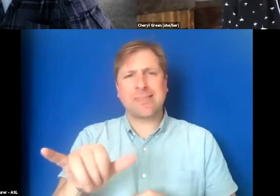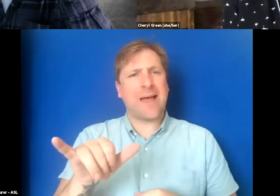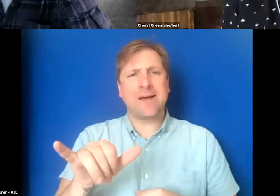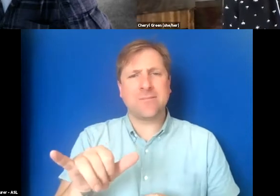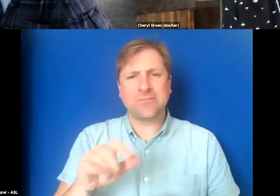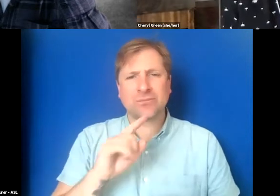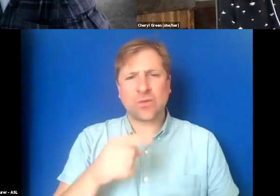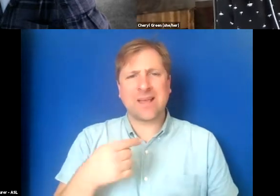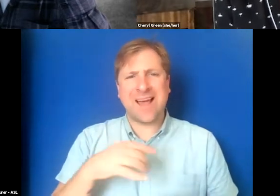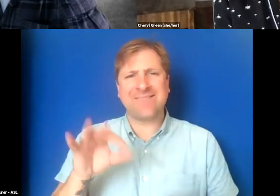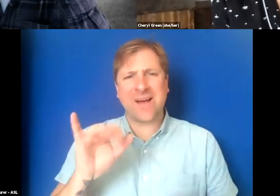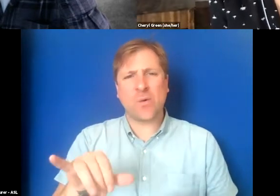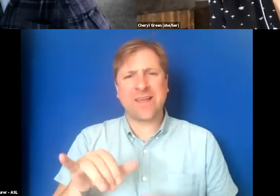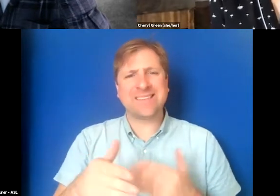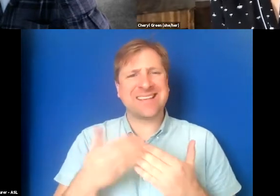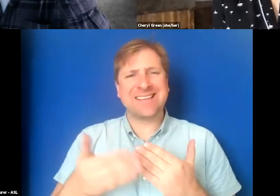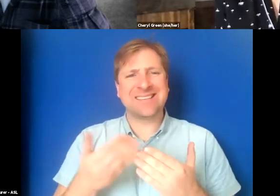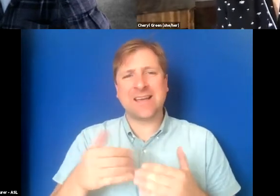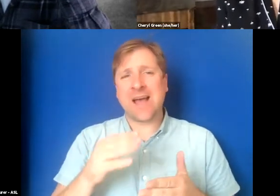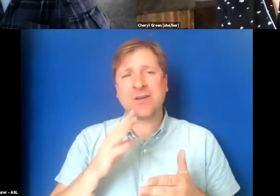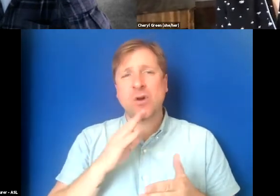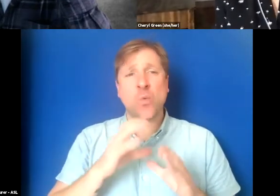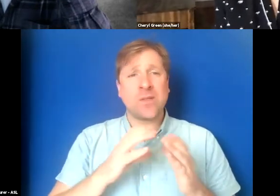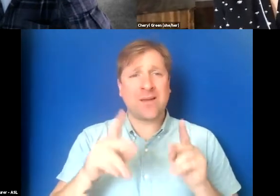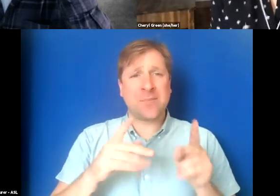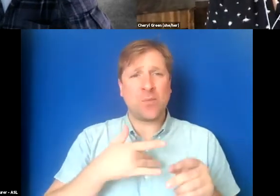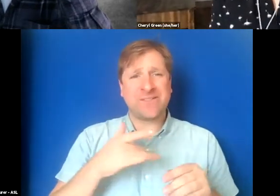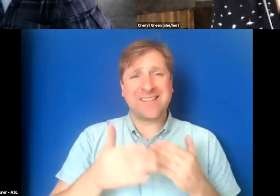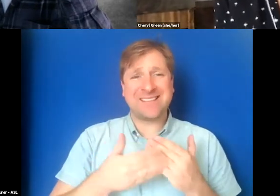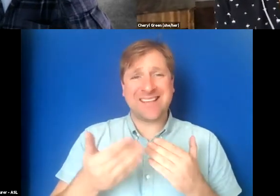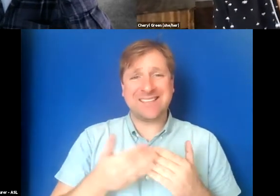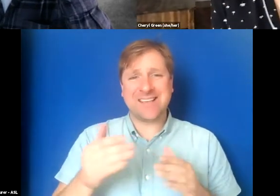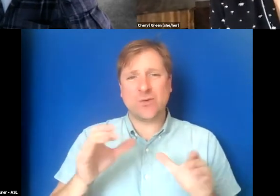I have found it's quite easy. I've talked to a lot of people who feel it's easy and you do have to feel